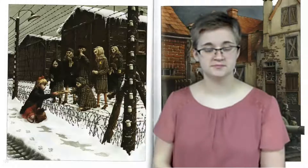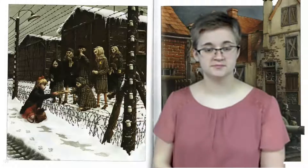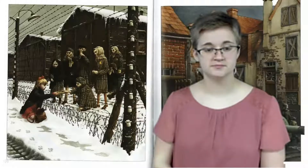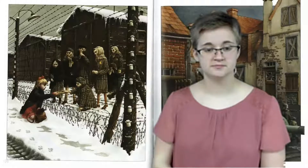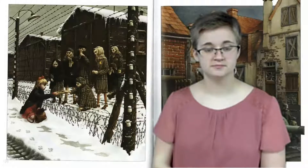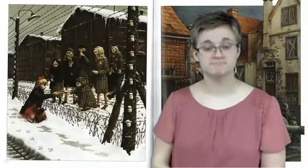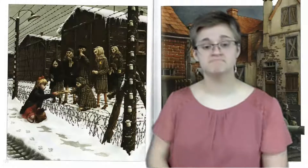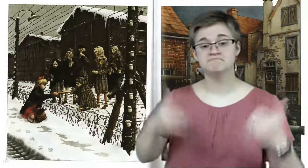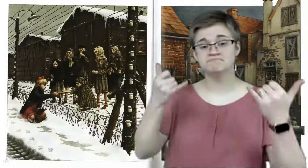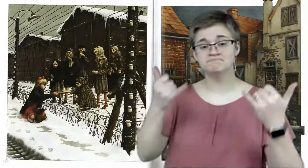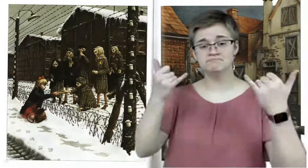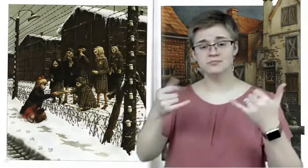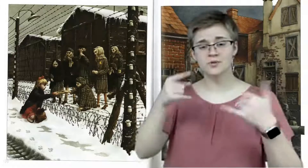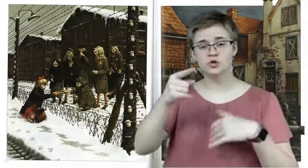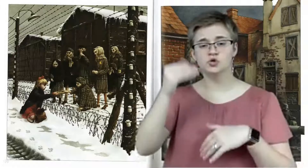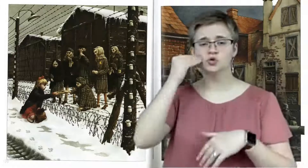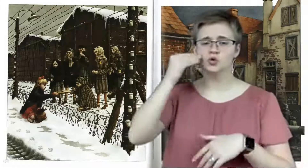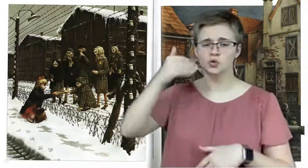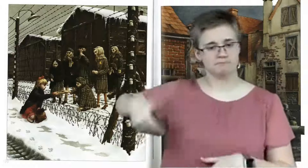By now she knew the road by heart.